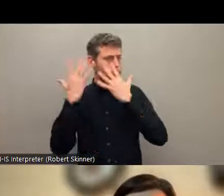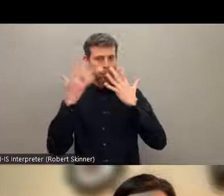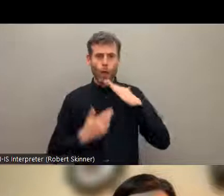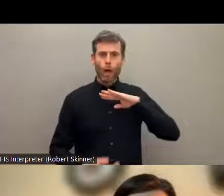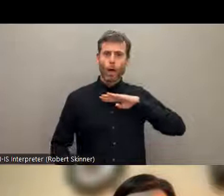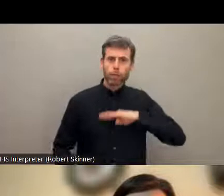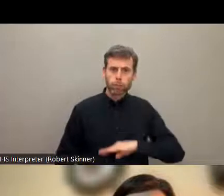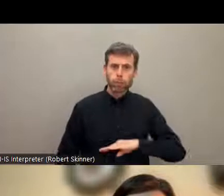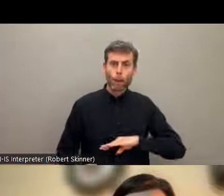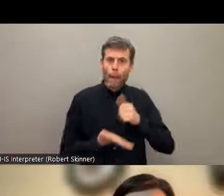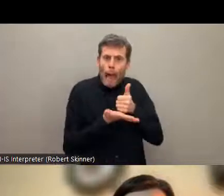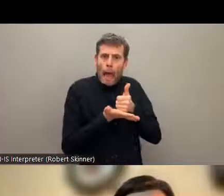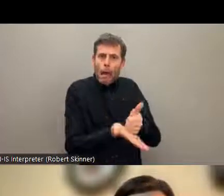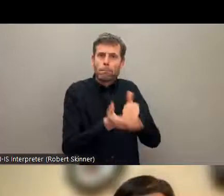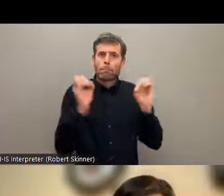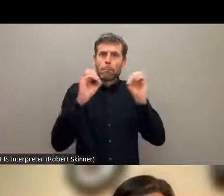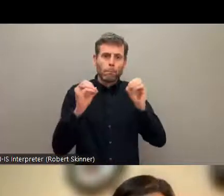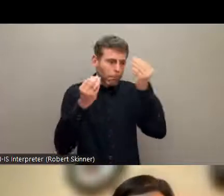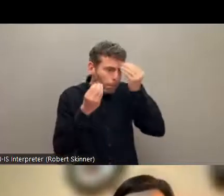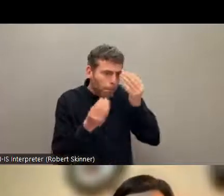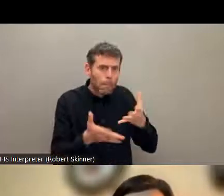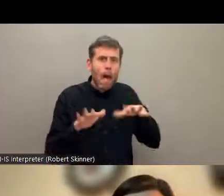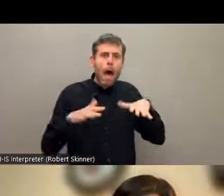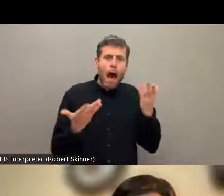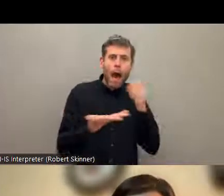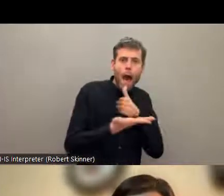a National Indigenous Disabled Women Association in Nepal. The impact